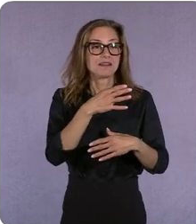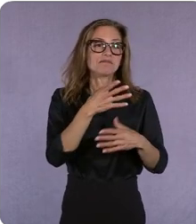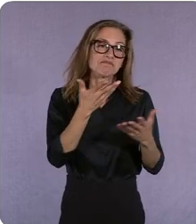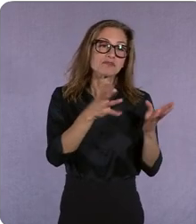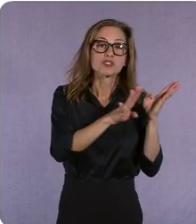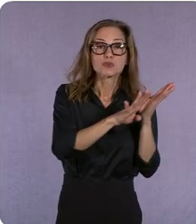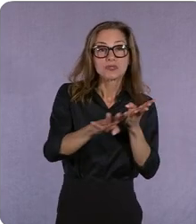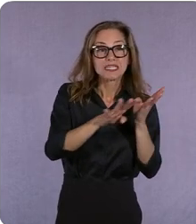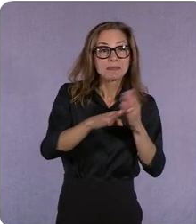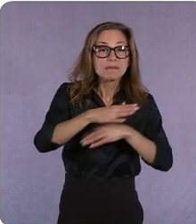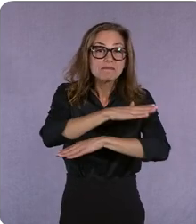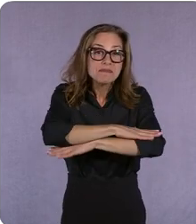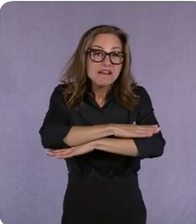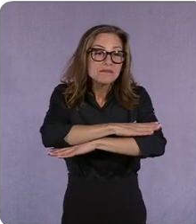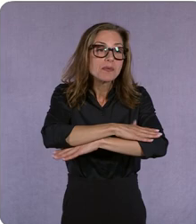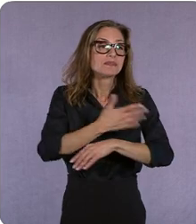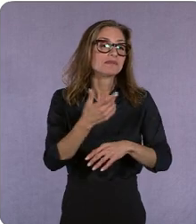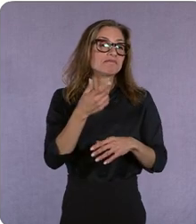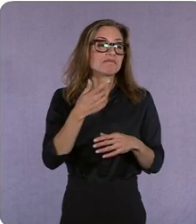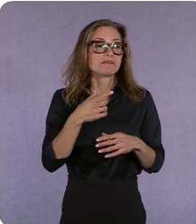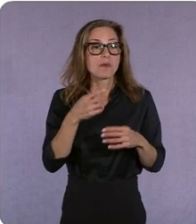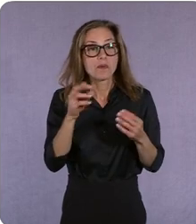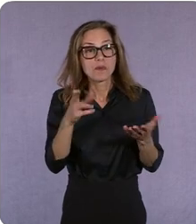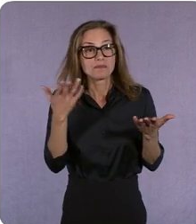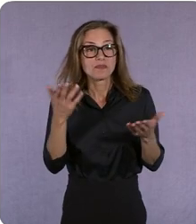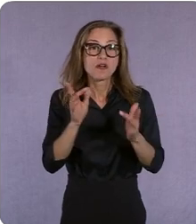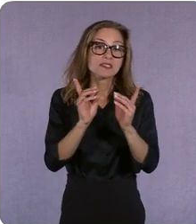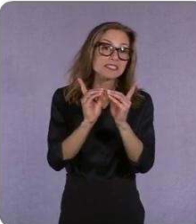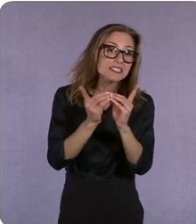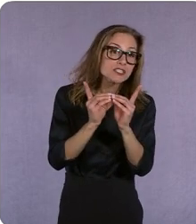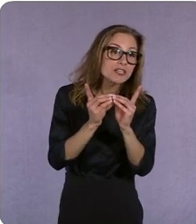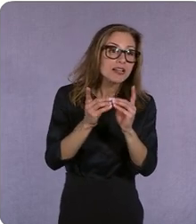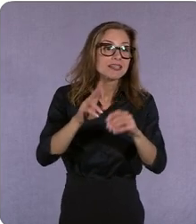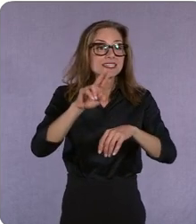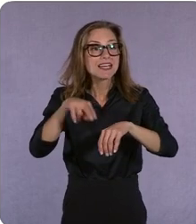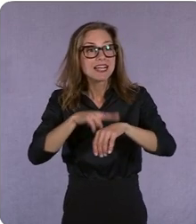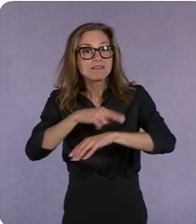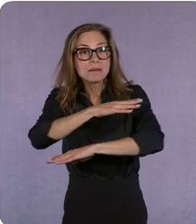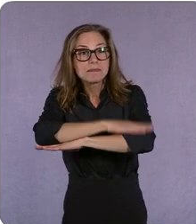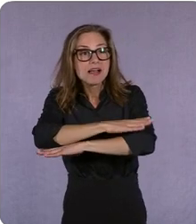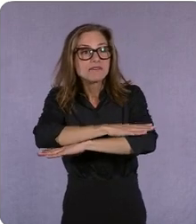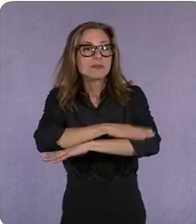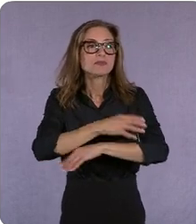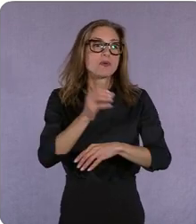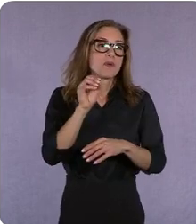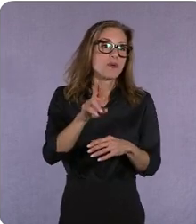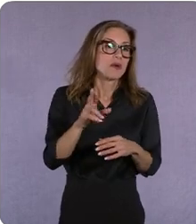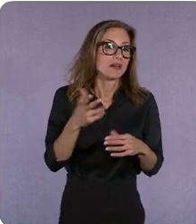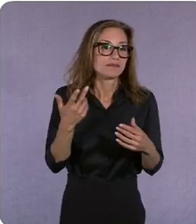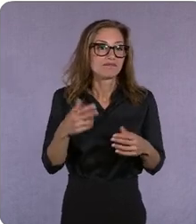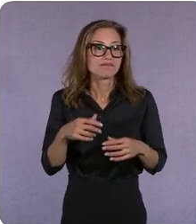or on a, you know, on a digitally native platform, or wherever that is and connect that with